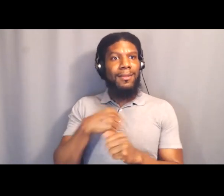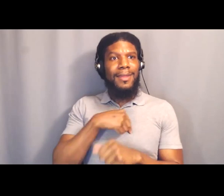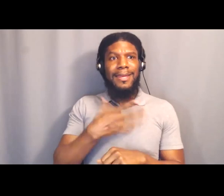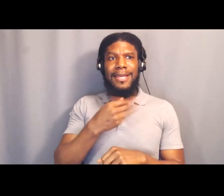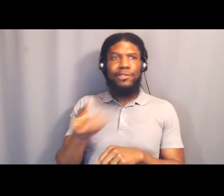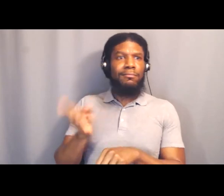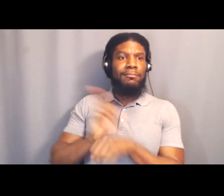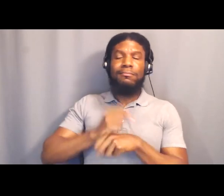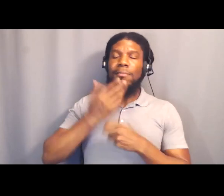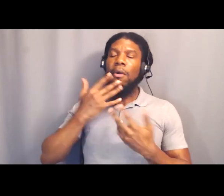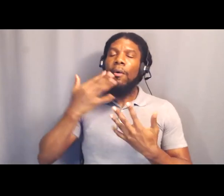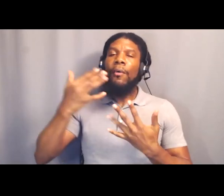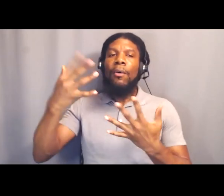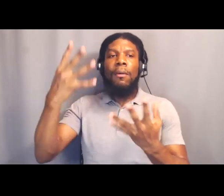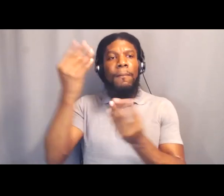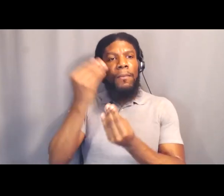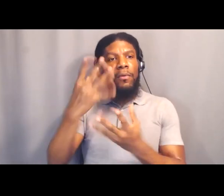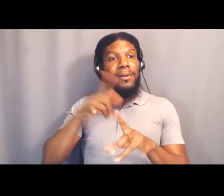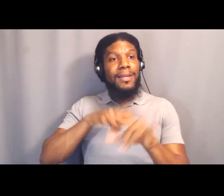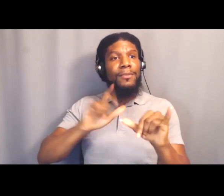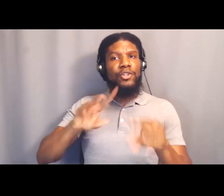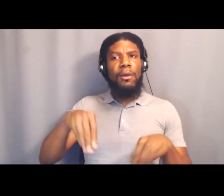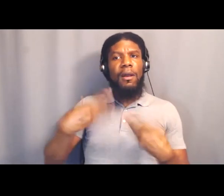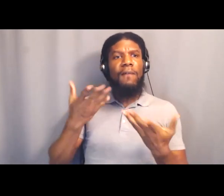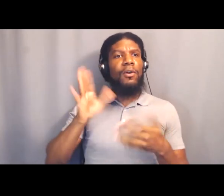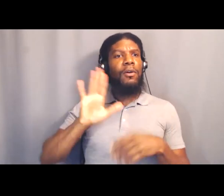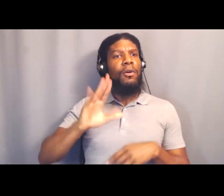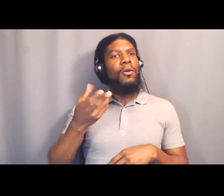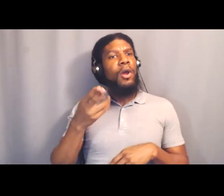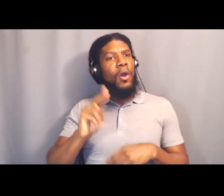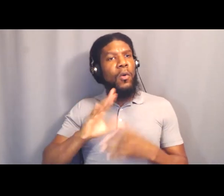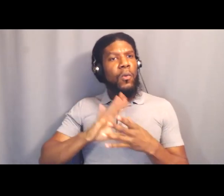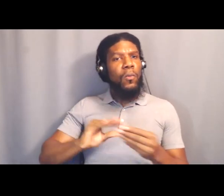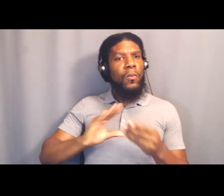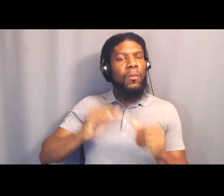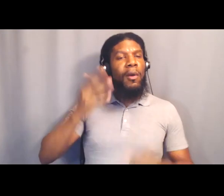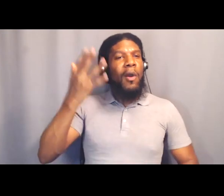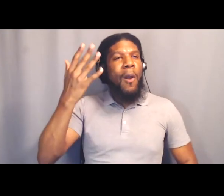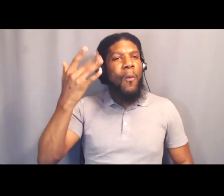but she also offered words of why we have to make Black Lives Matter.